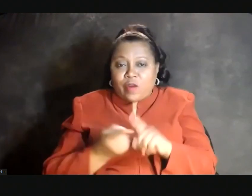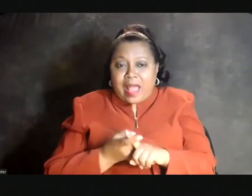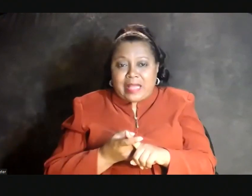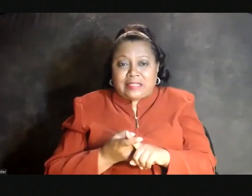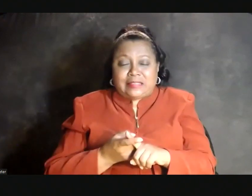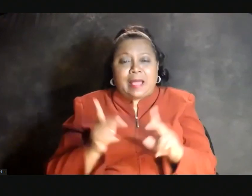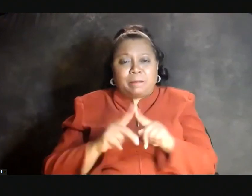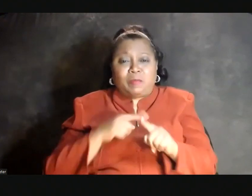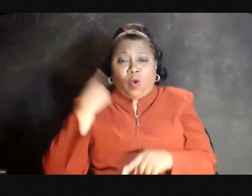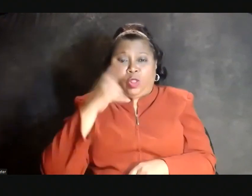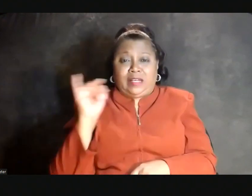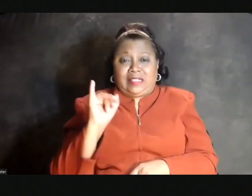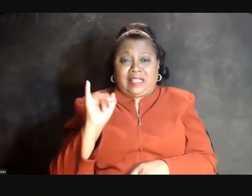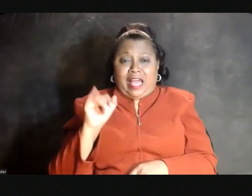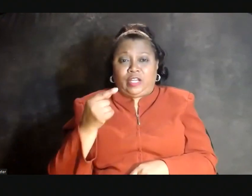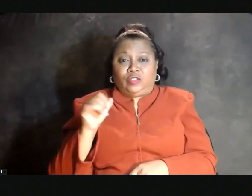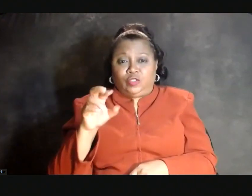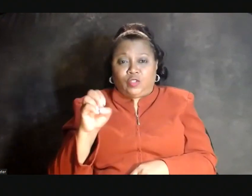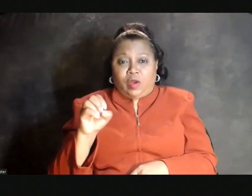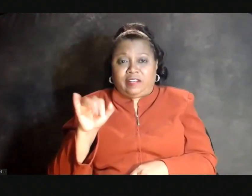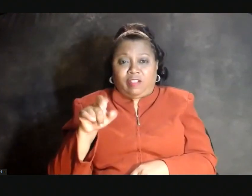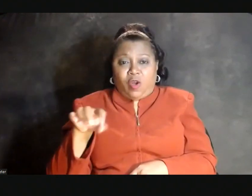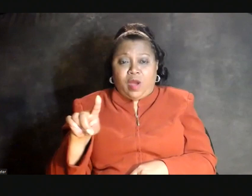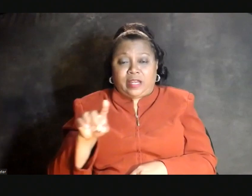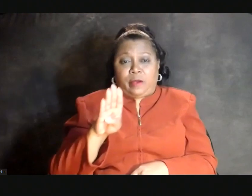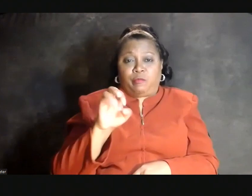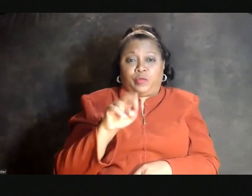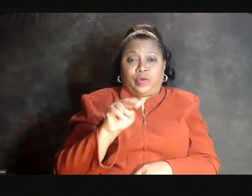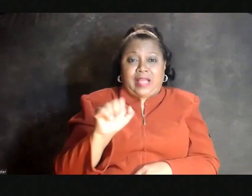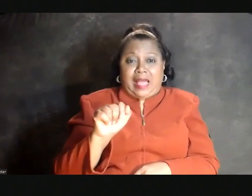people who look like George Floyd and Breonna Taylor--